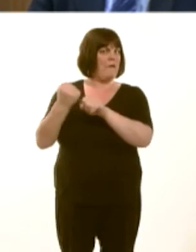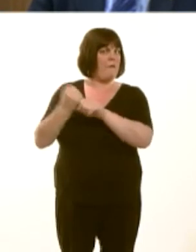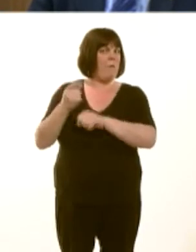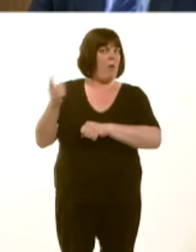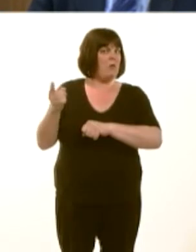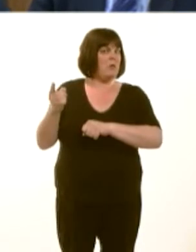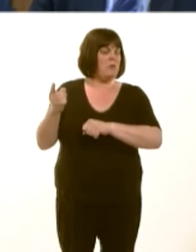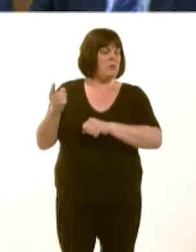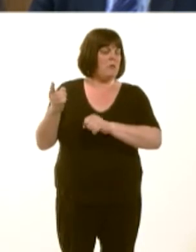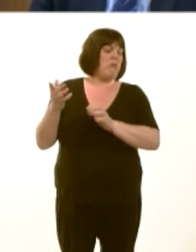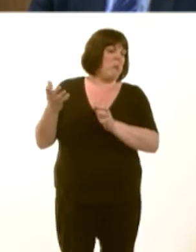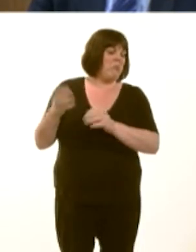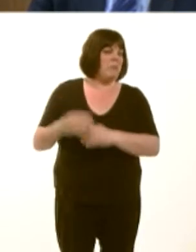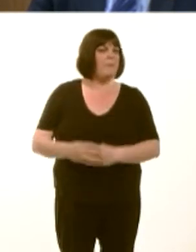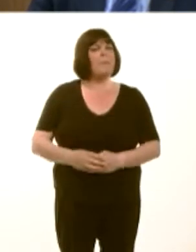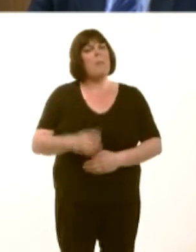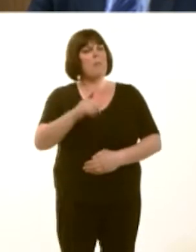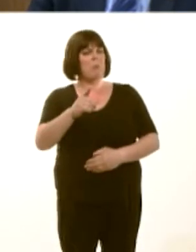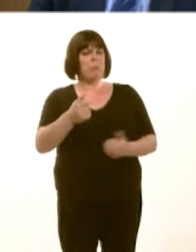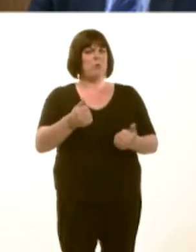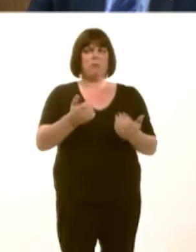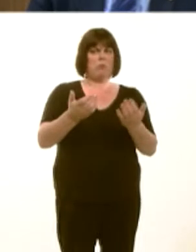Iíll be charitable; I do welcome his welcome for the scheme.